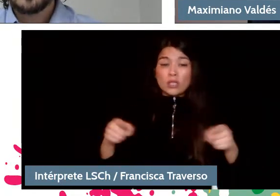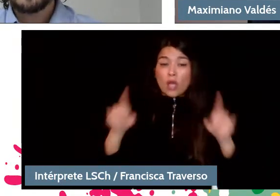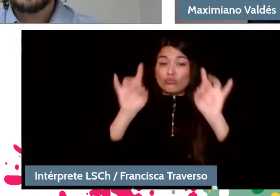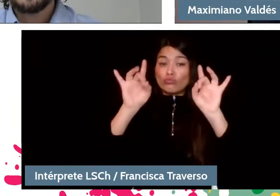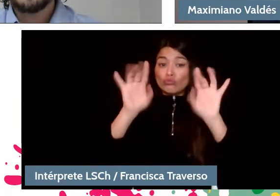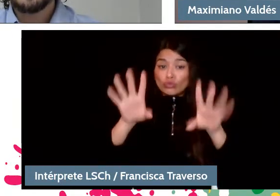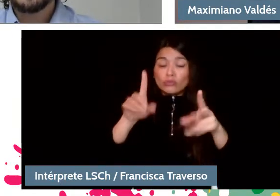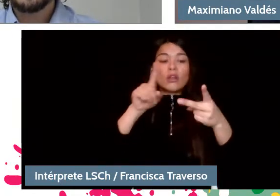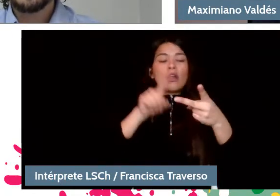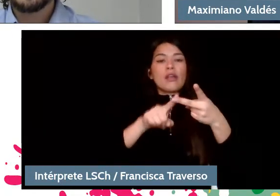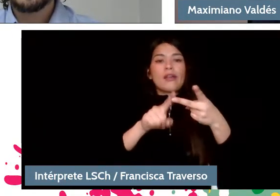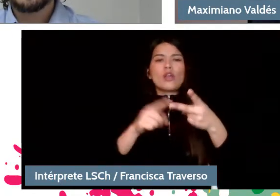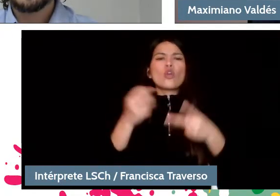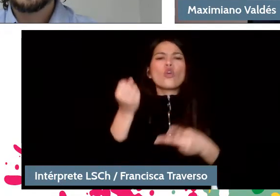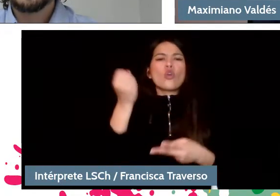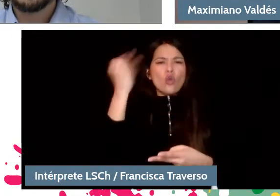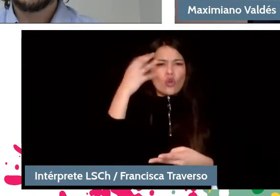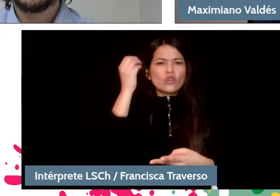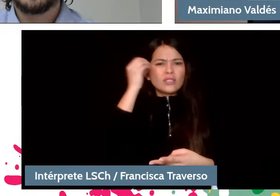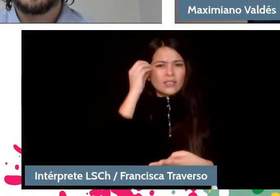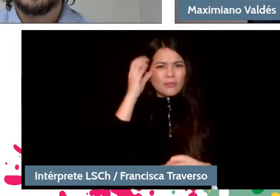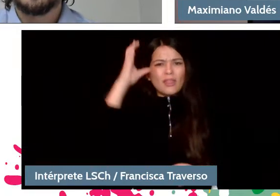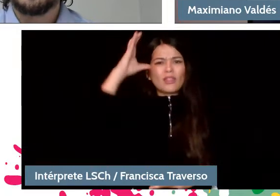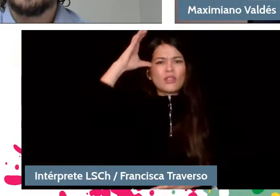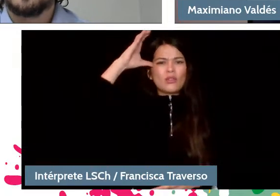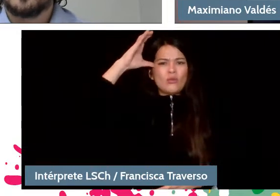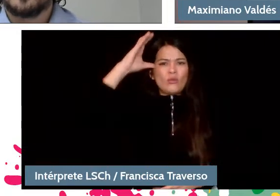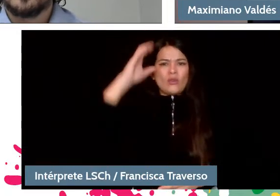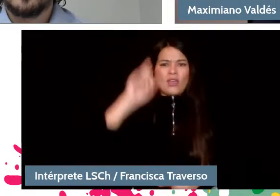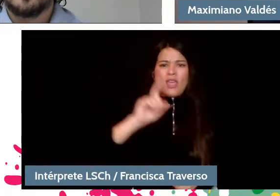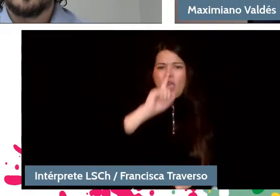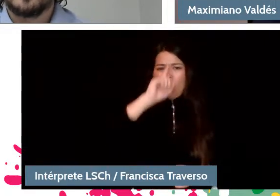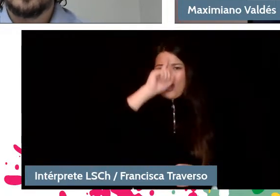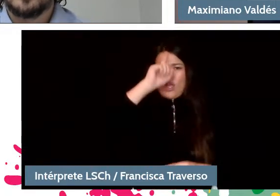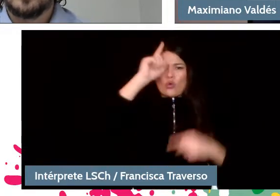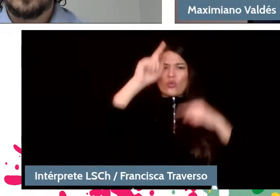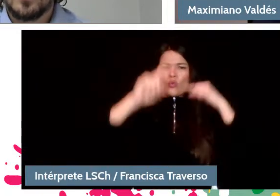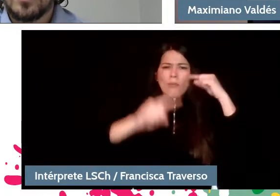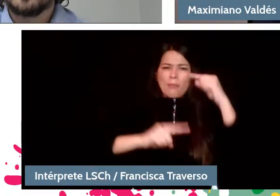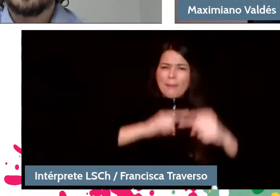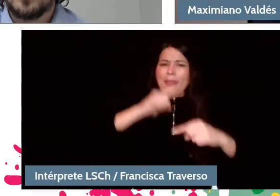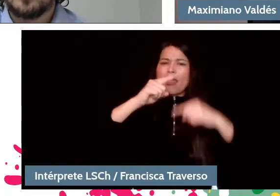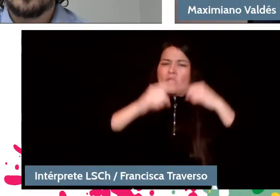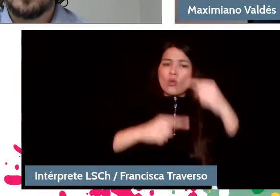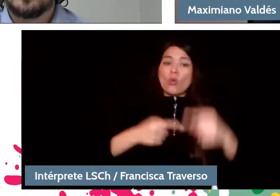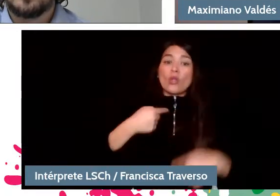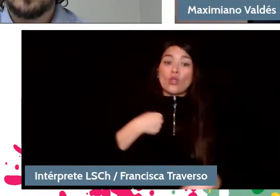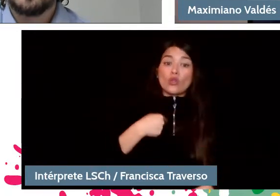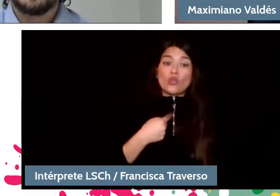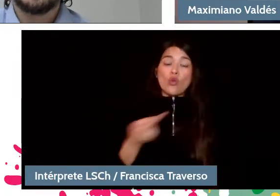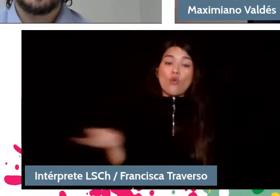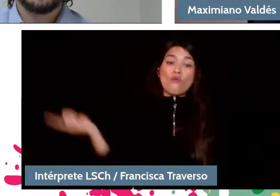Getting used to listening to contemporary music, which is very important. When I arrived in Spain, when I started my career.